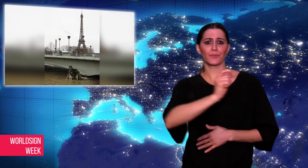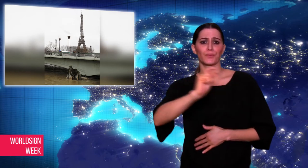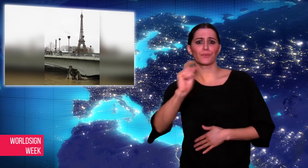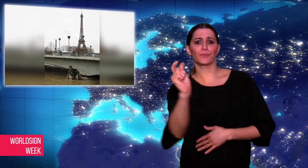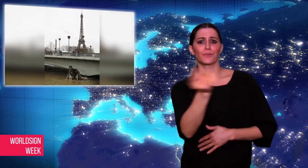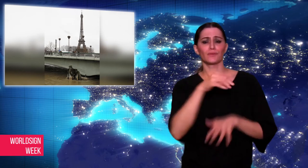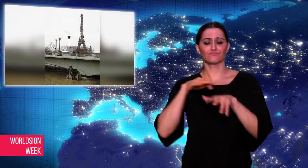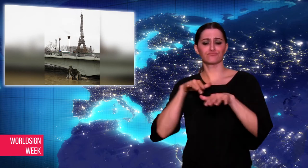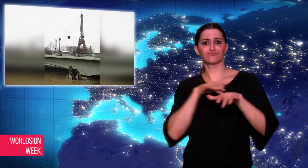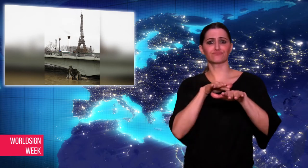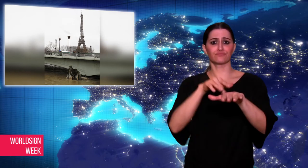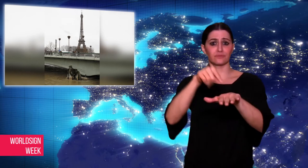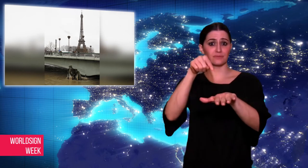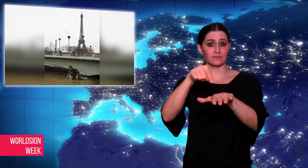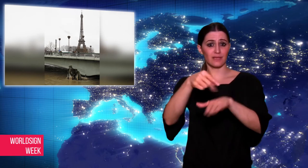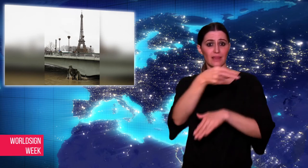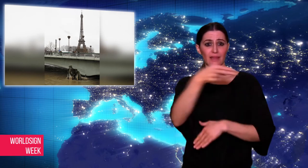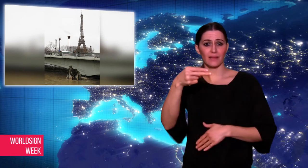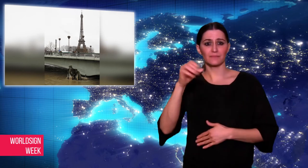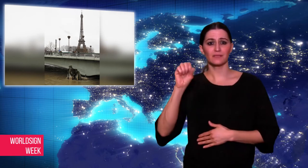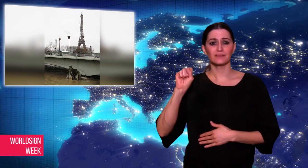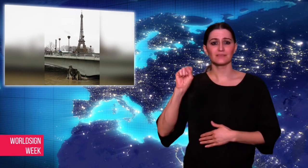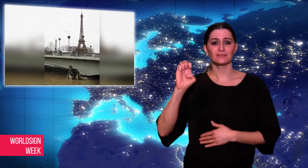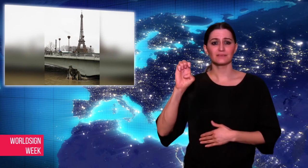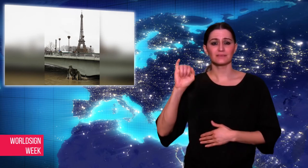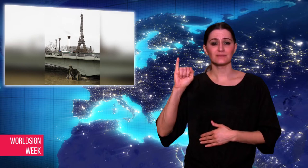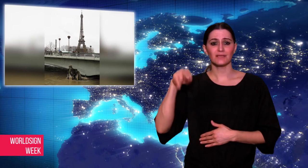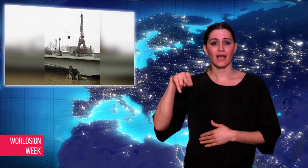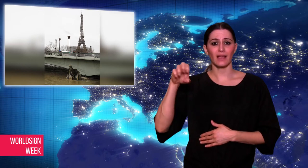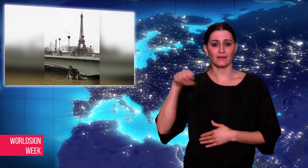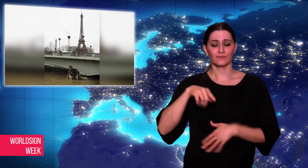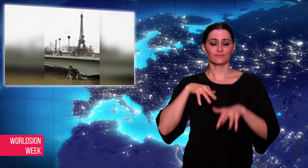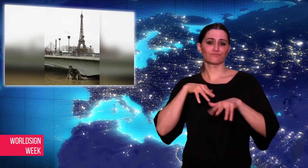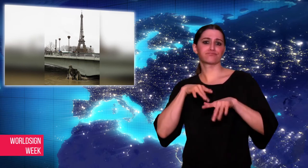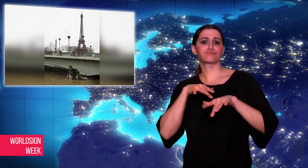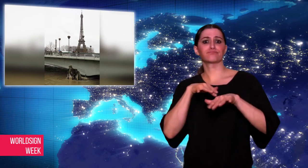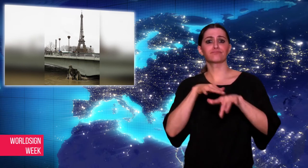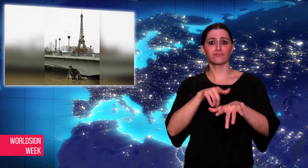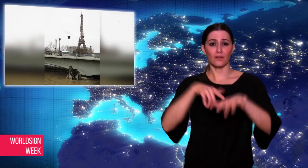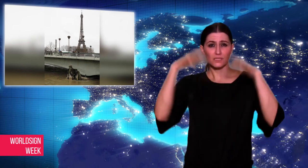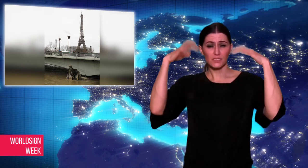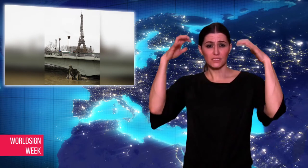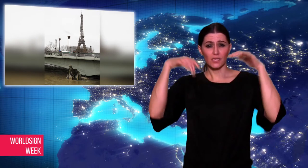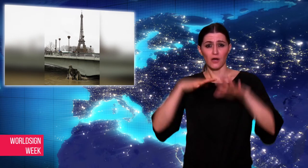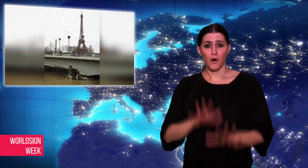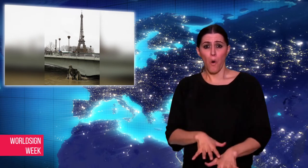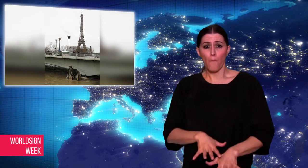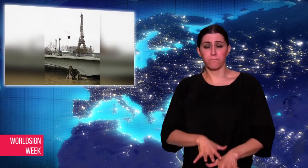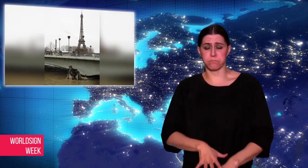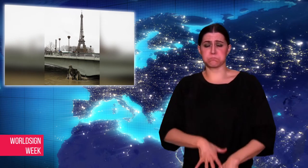through the capital of Paris, has